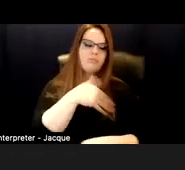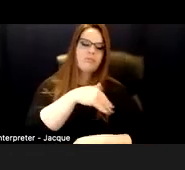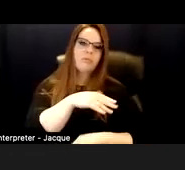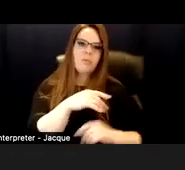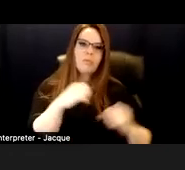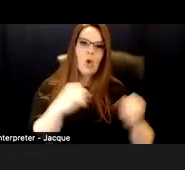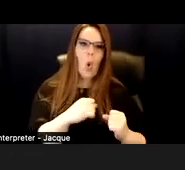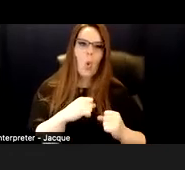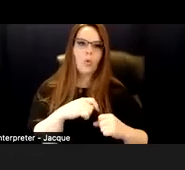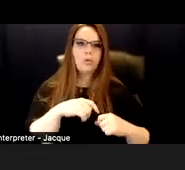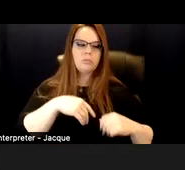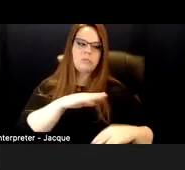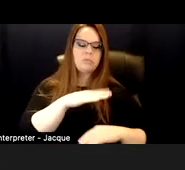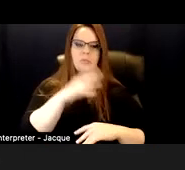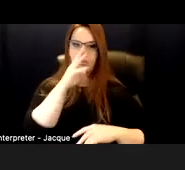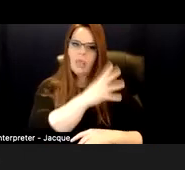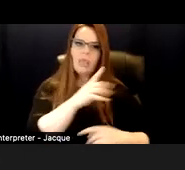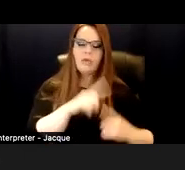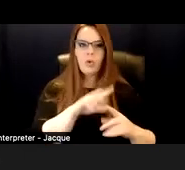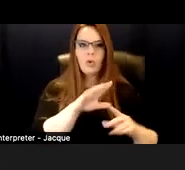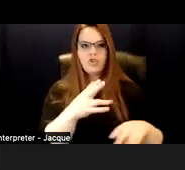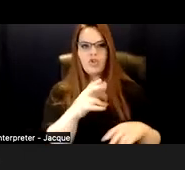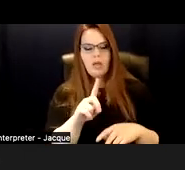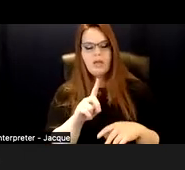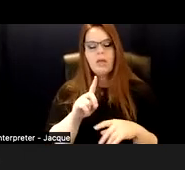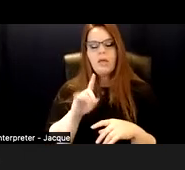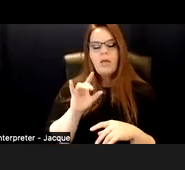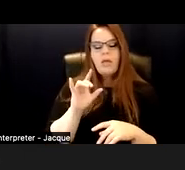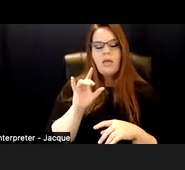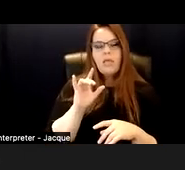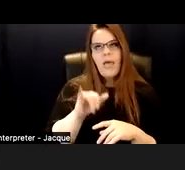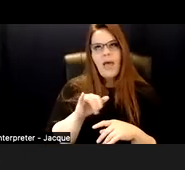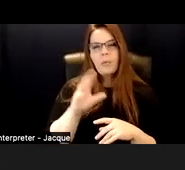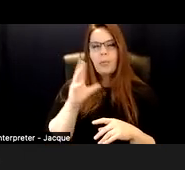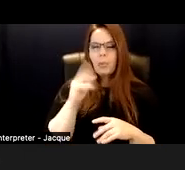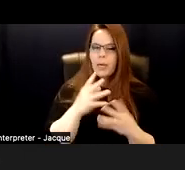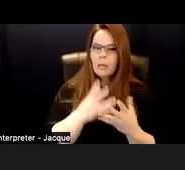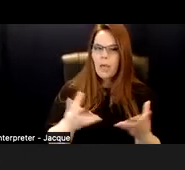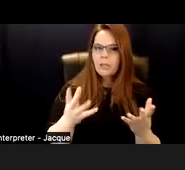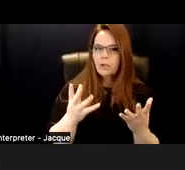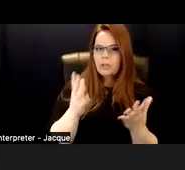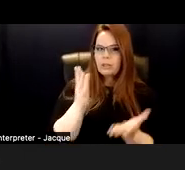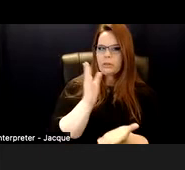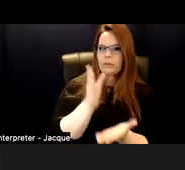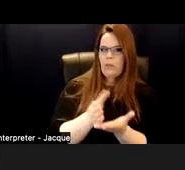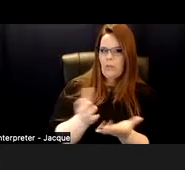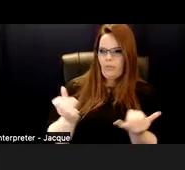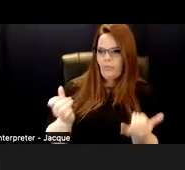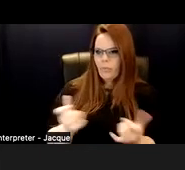Thankfully, that is pretty much kind of tapered out at this point. And then things like telling chronically ill people,